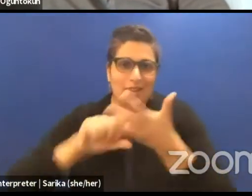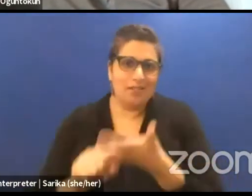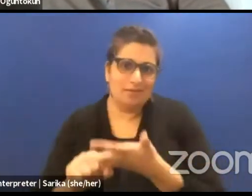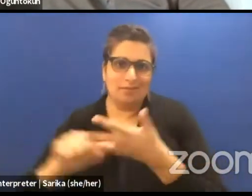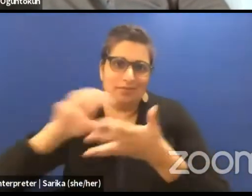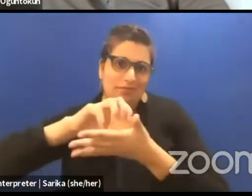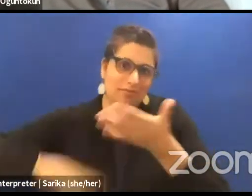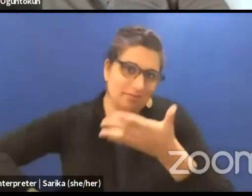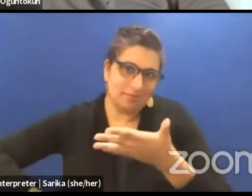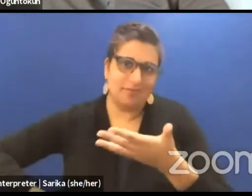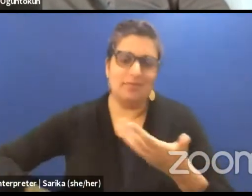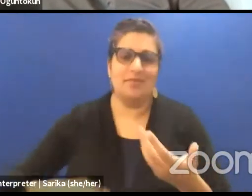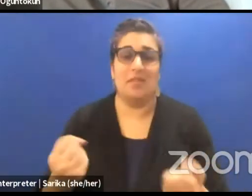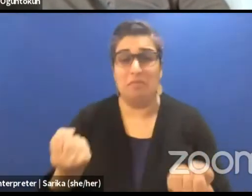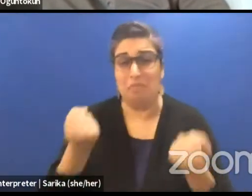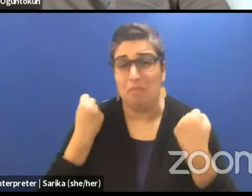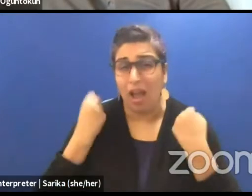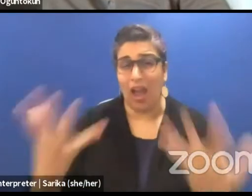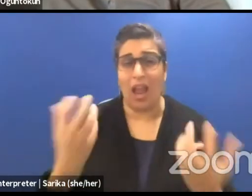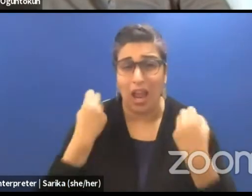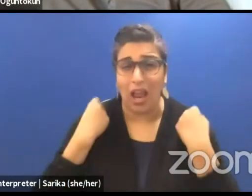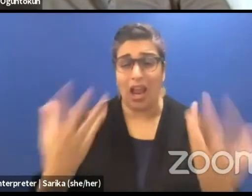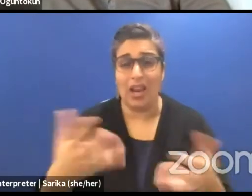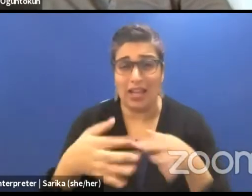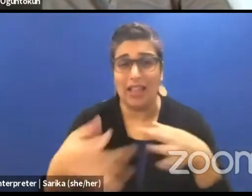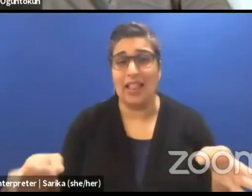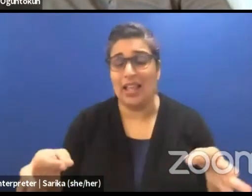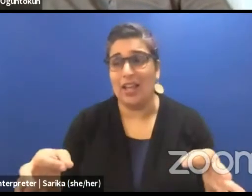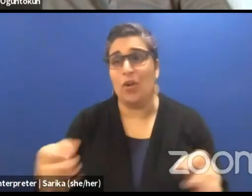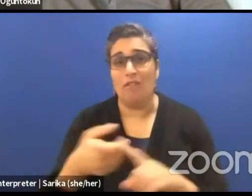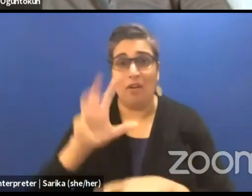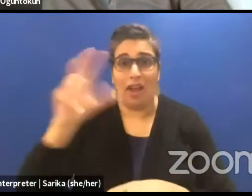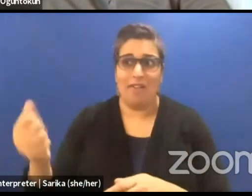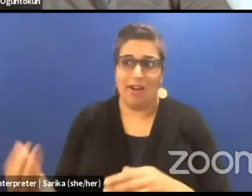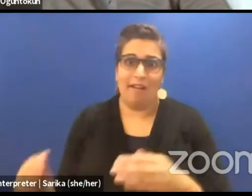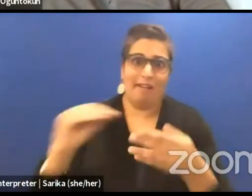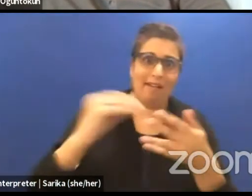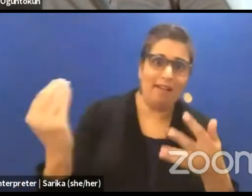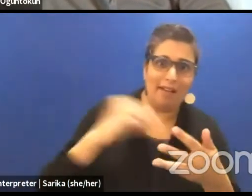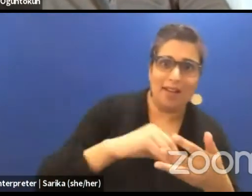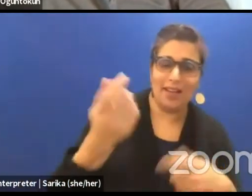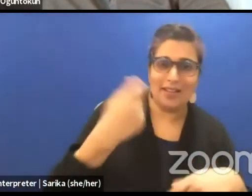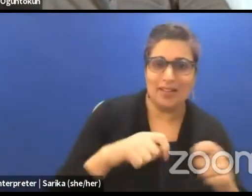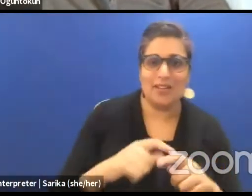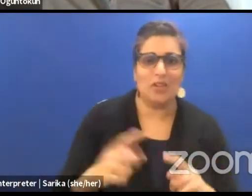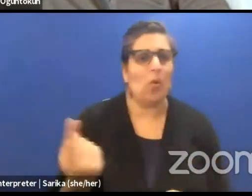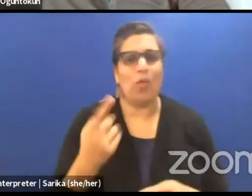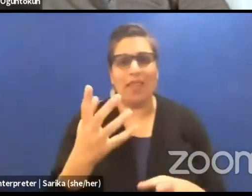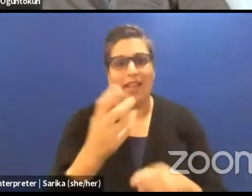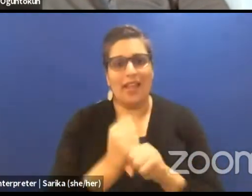of languages possible, you end up only getting the text either in English or French.